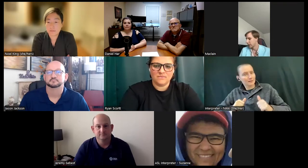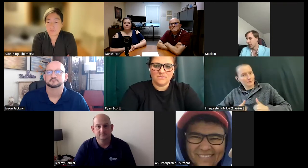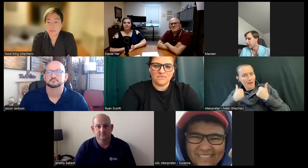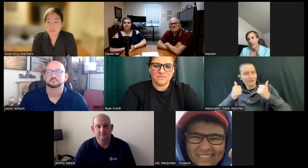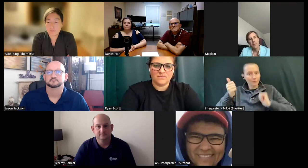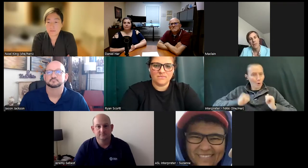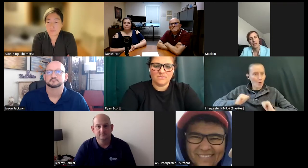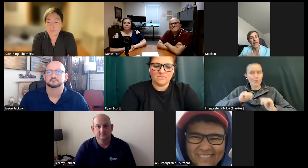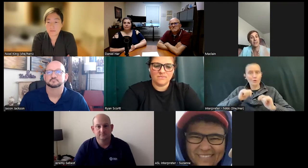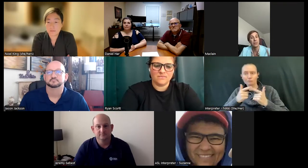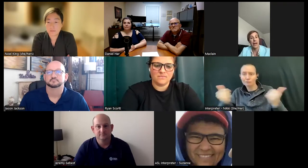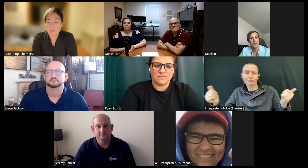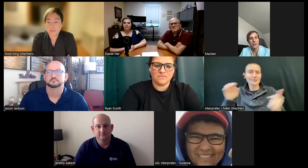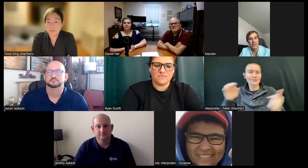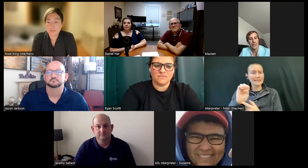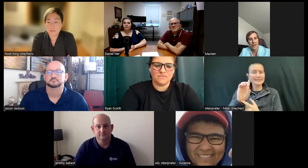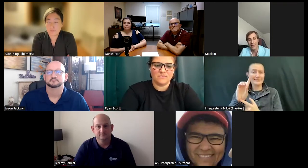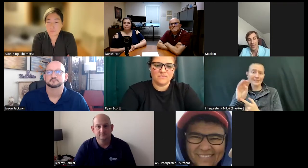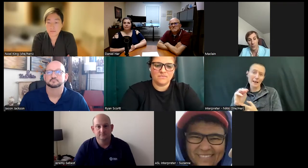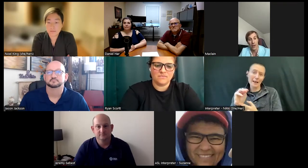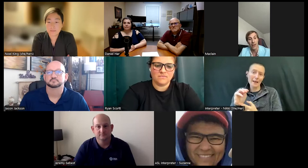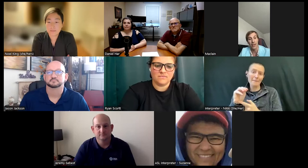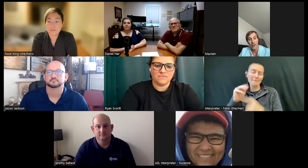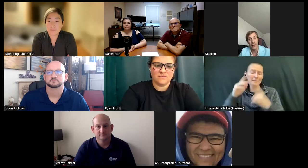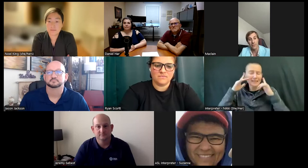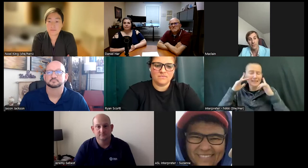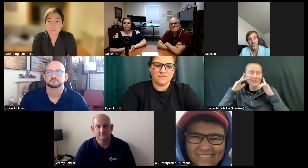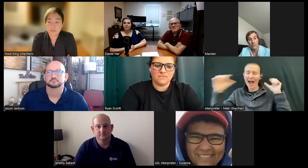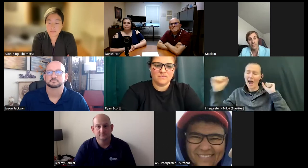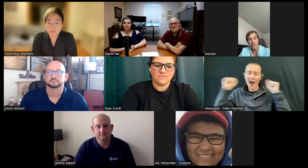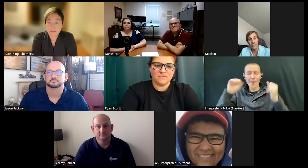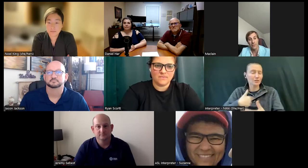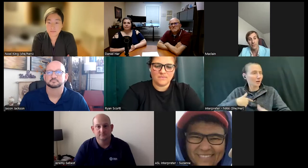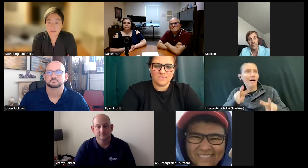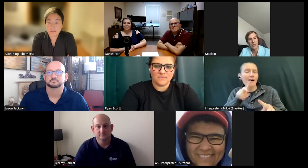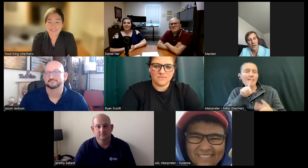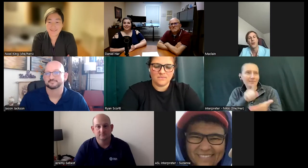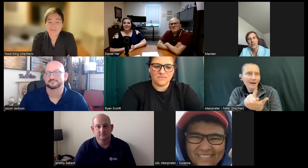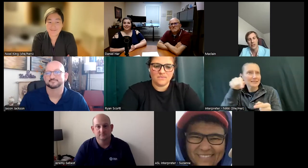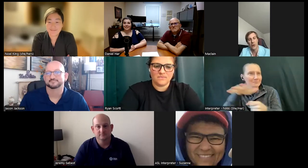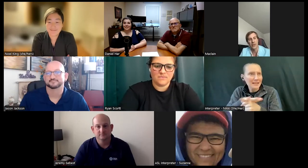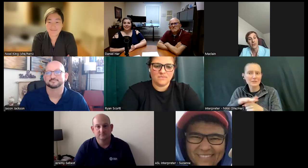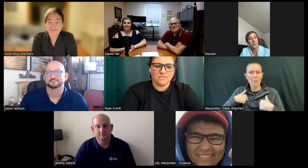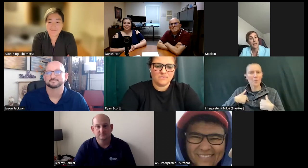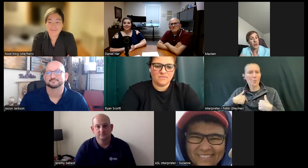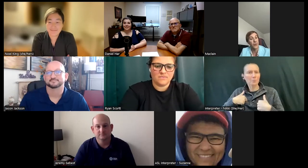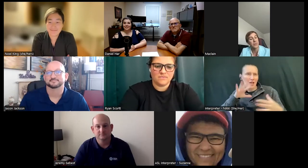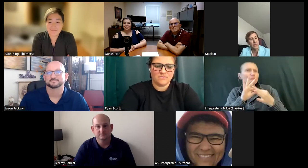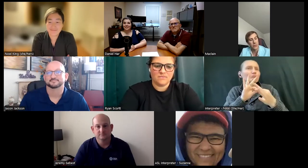EDM, and lots of loud music. And I was like well, I love this place. So, I could... I'll become good friends with the owner so I became good friends with the owner